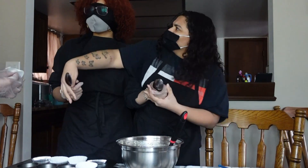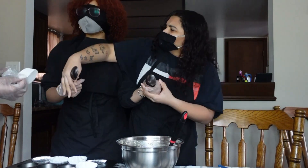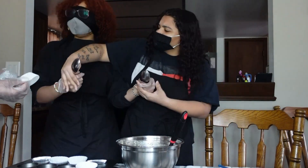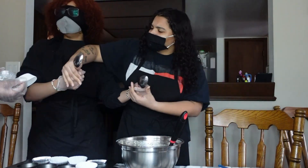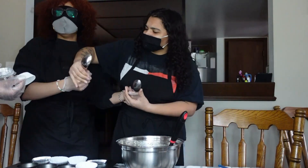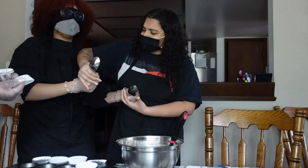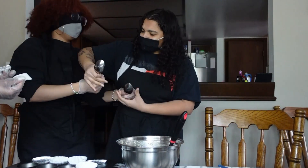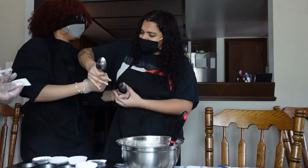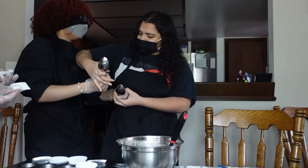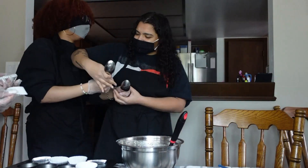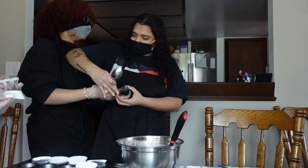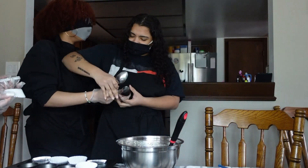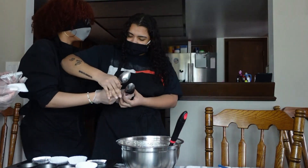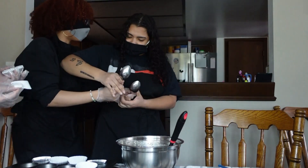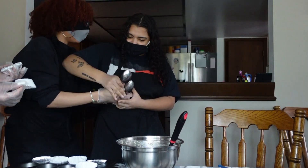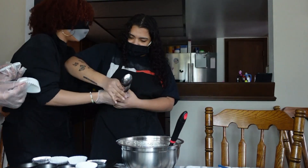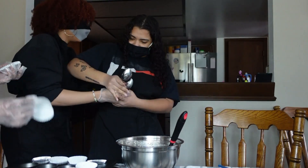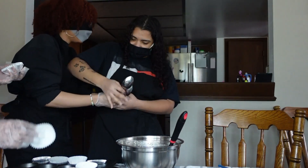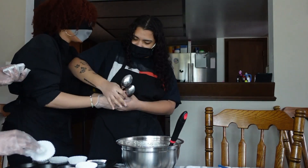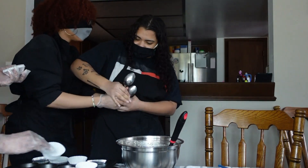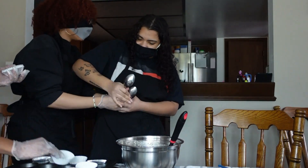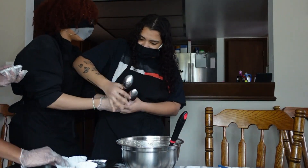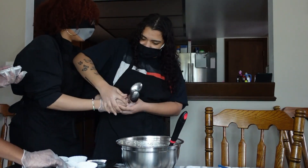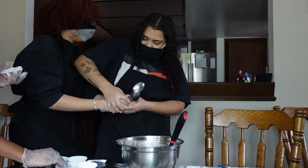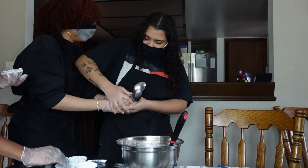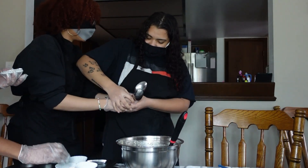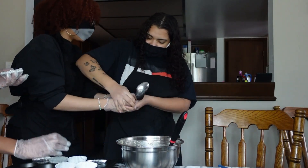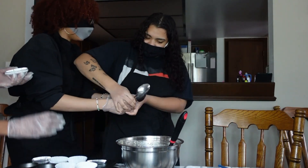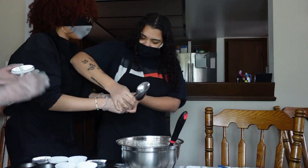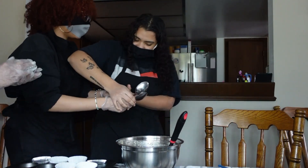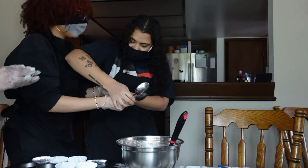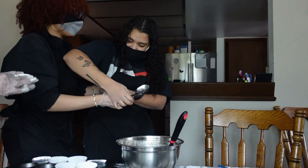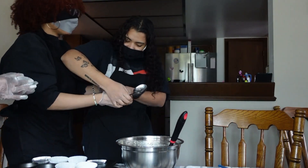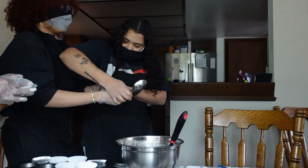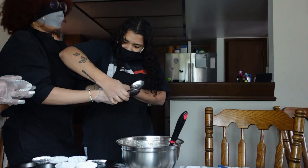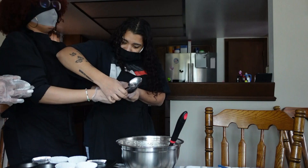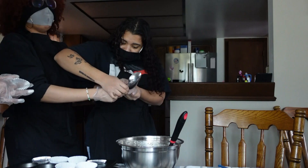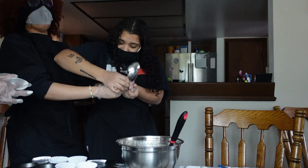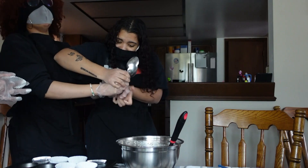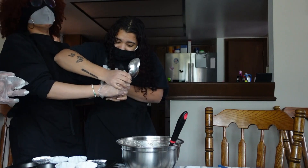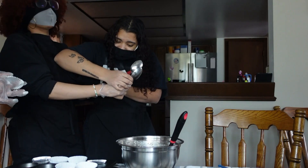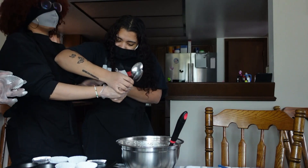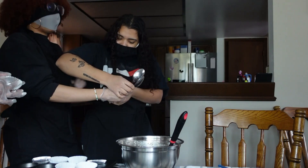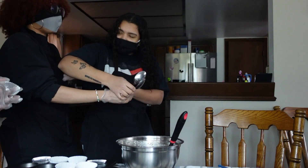y'all hold on